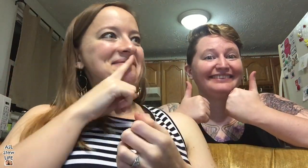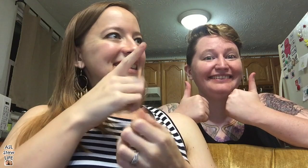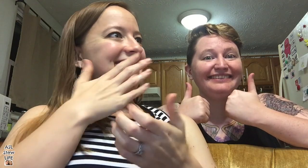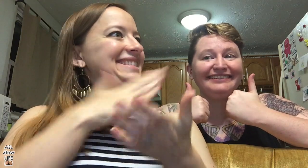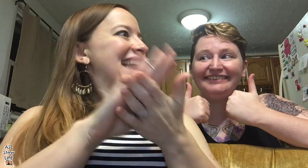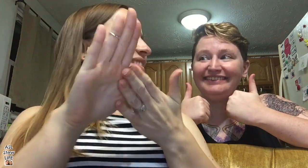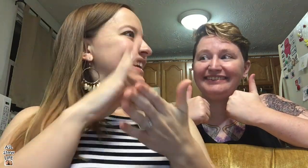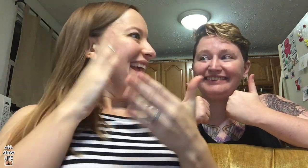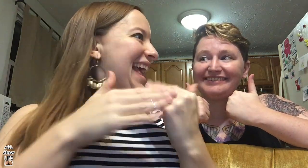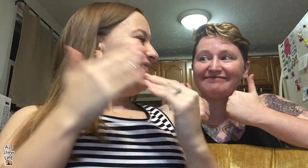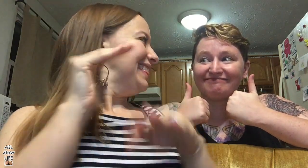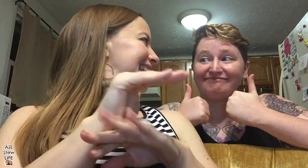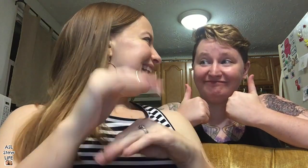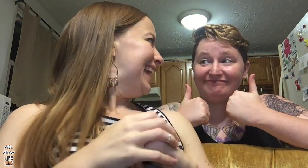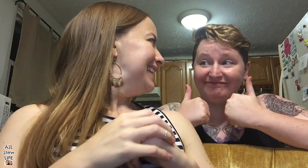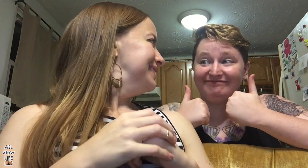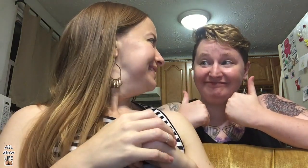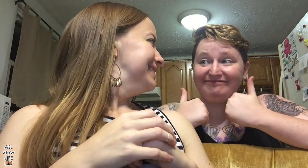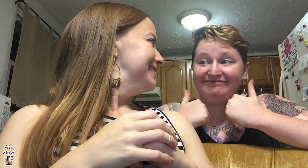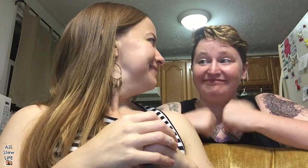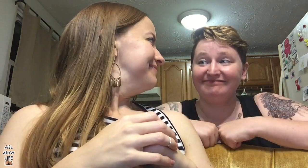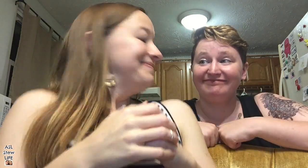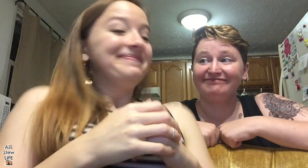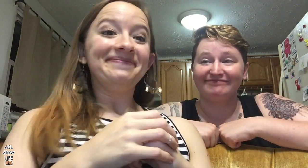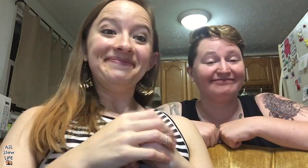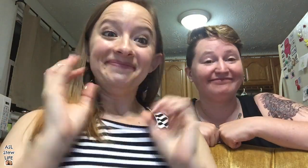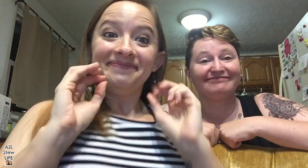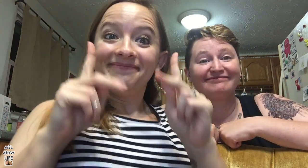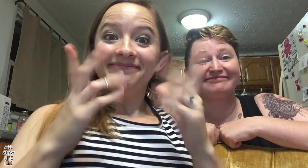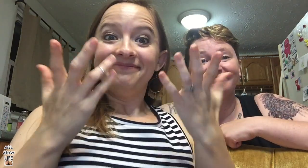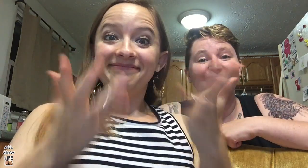[Jill] Thank you so much. It was a really nice way to end the night.